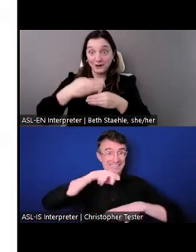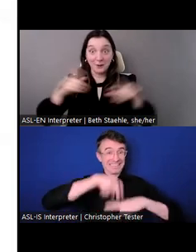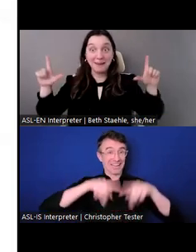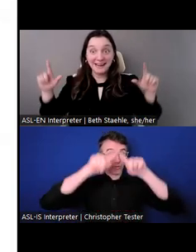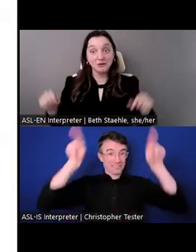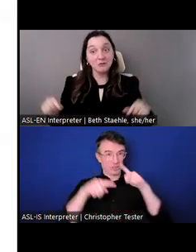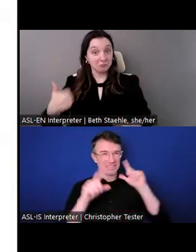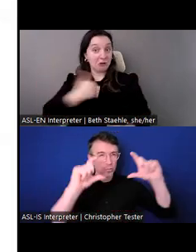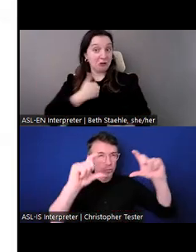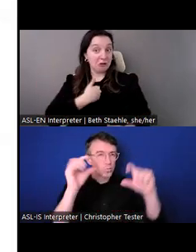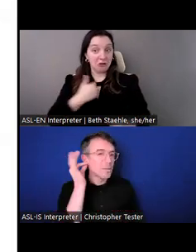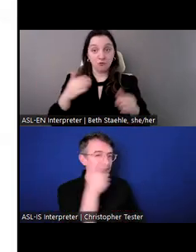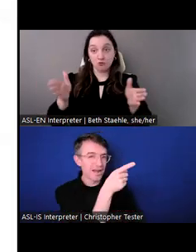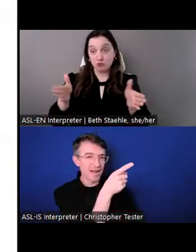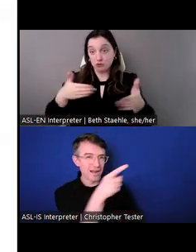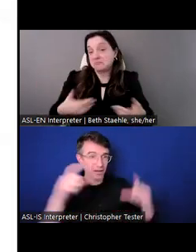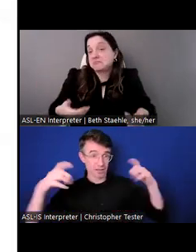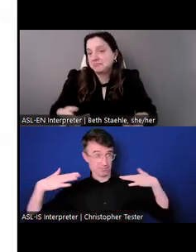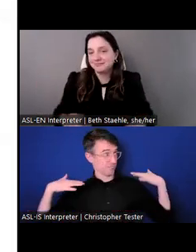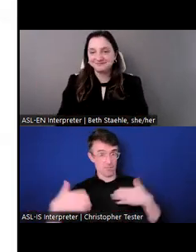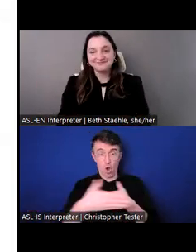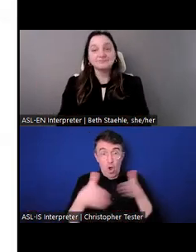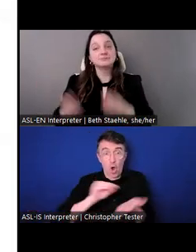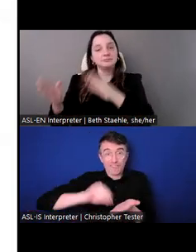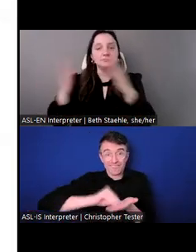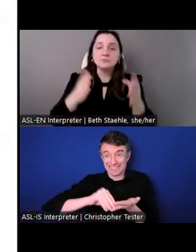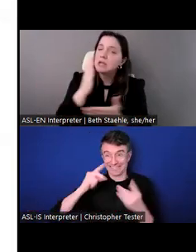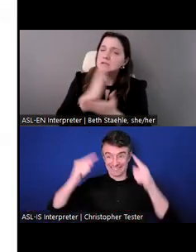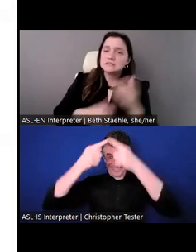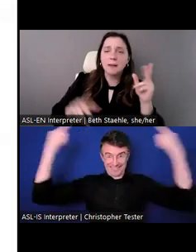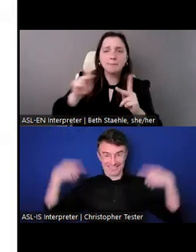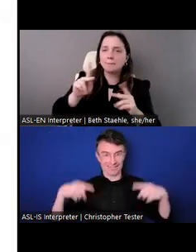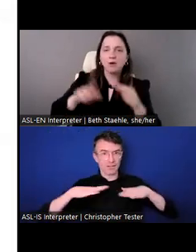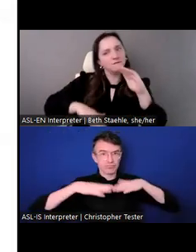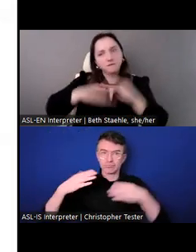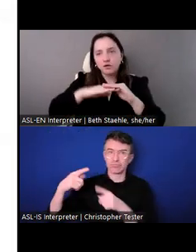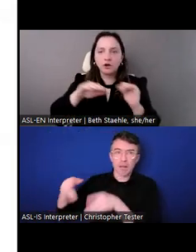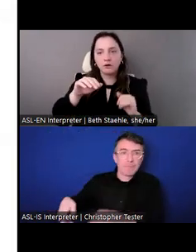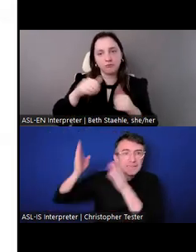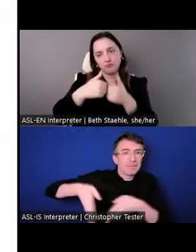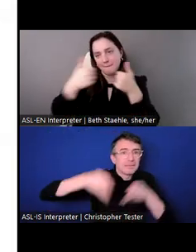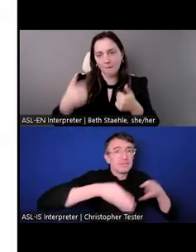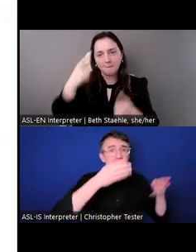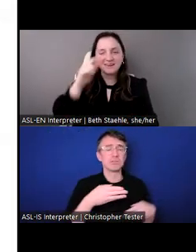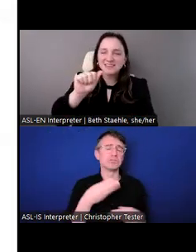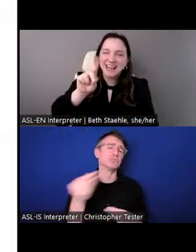We have a few folks that work remotely because of ADA or health.